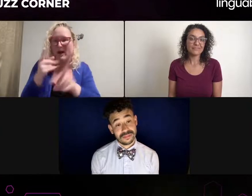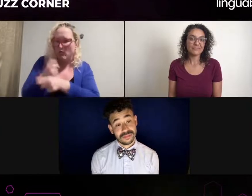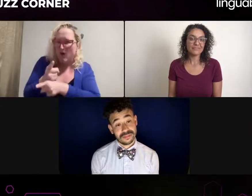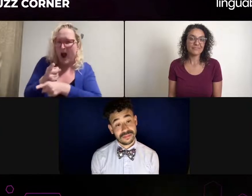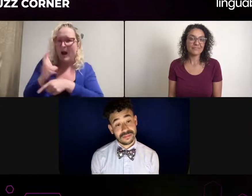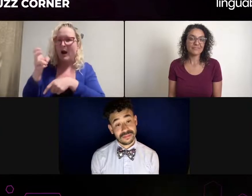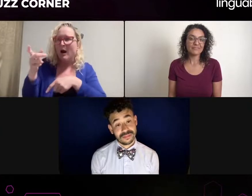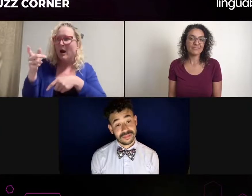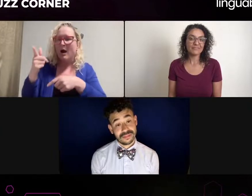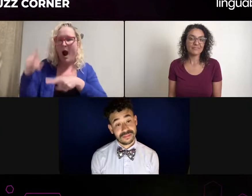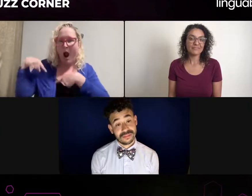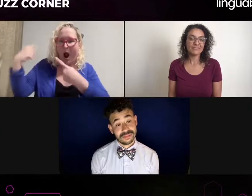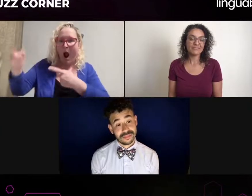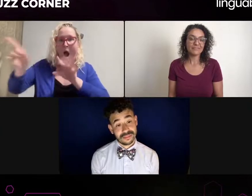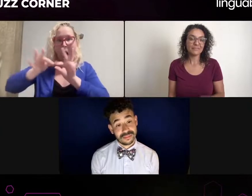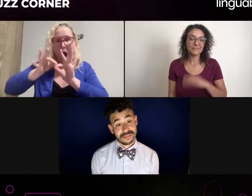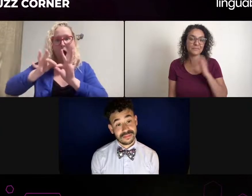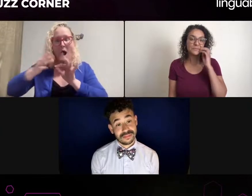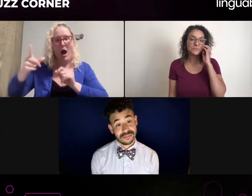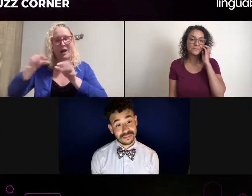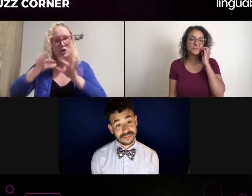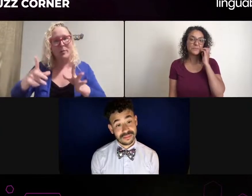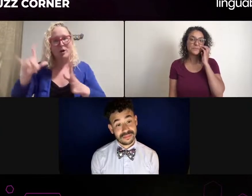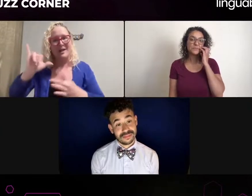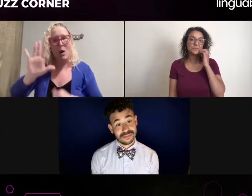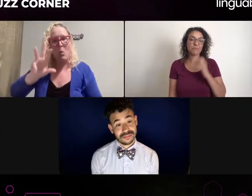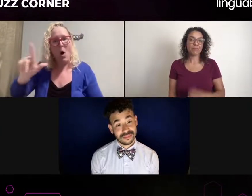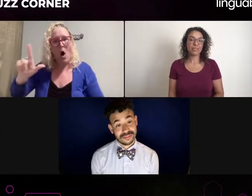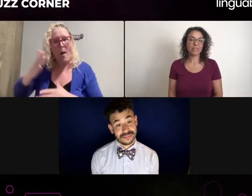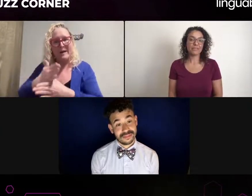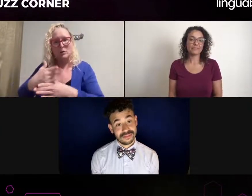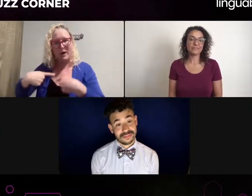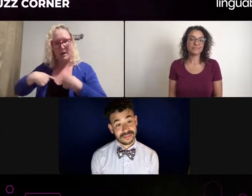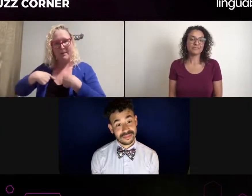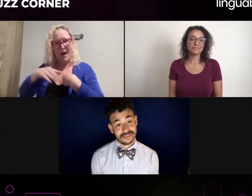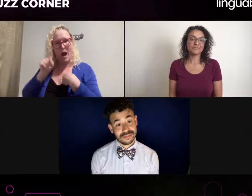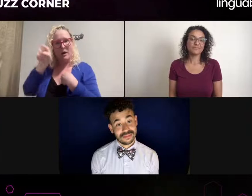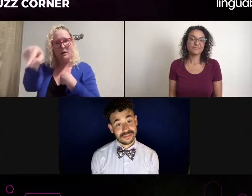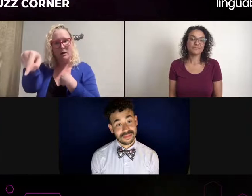Those are things I've mentioned before are really important, you know, I know it's not necessarily as easy.